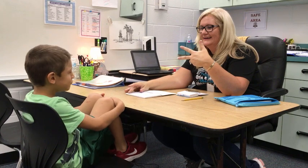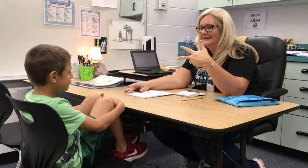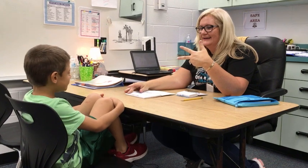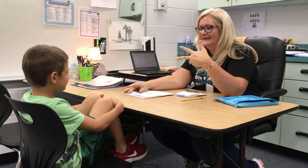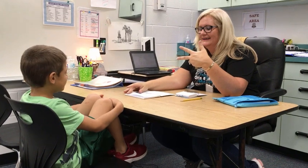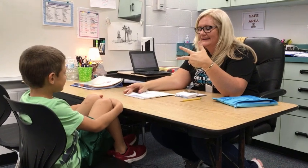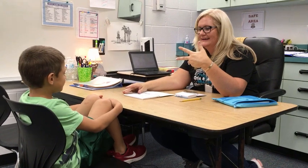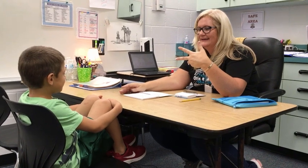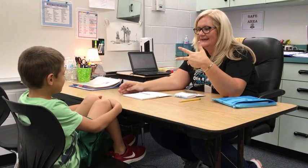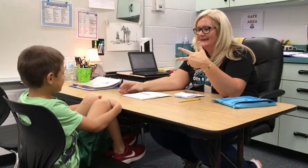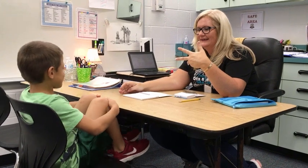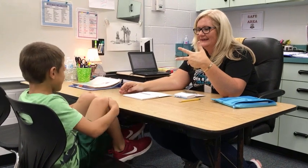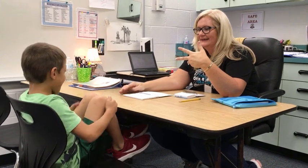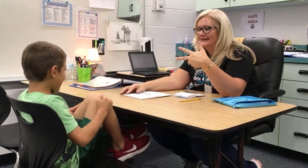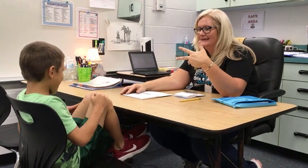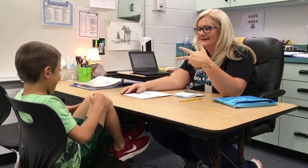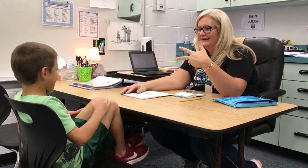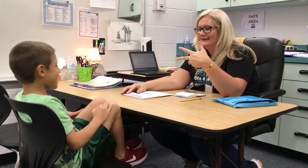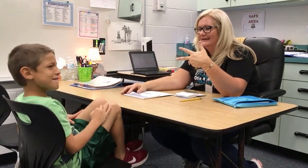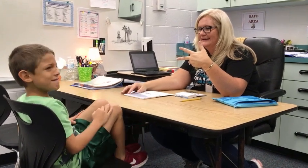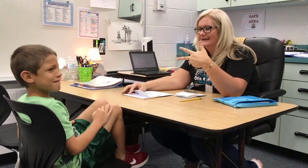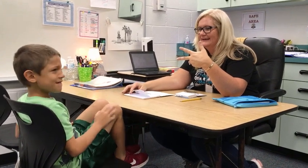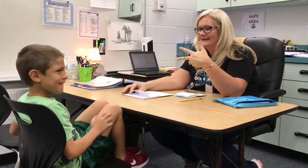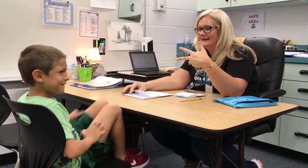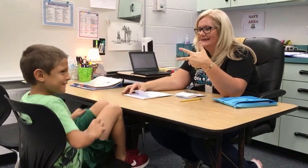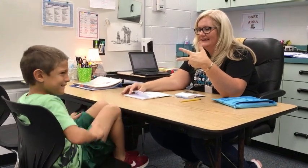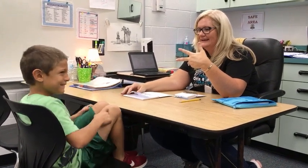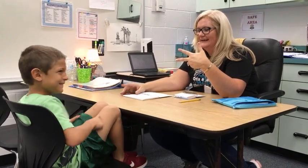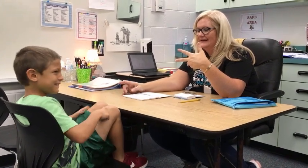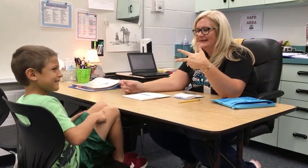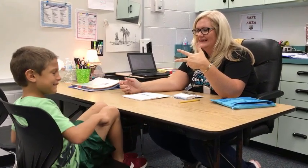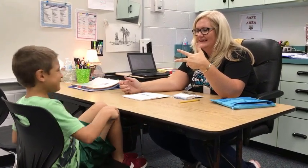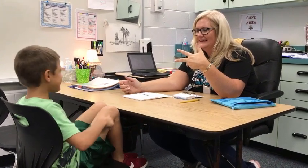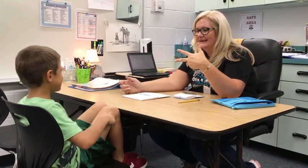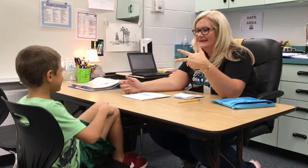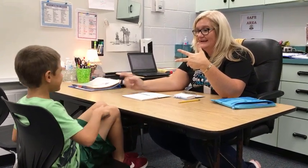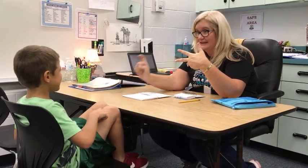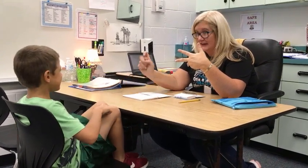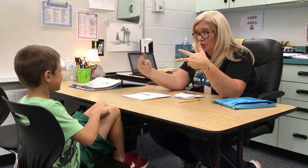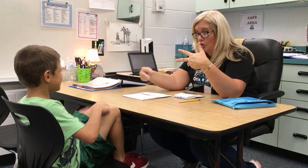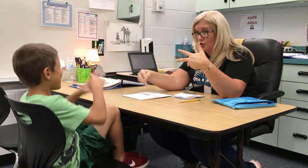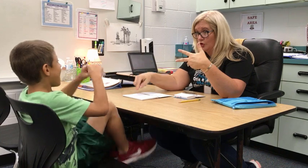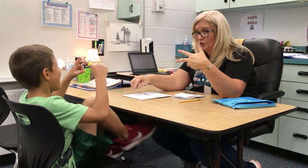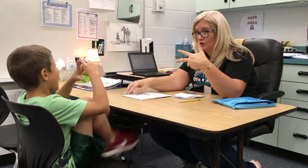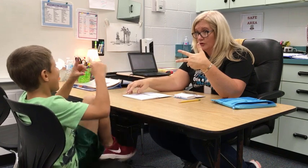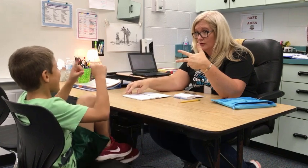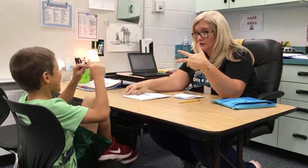[Student] Um... Uh... [Teacher] Okay, look.